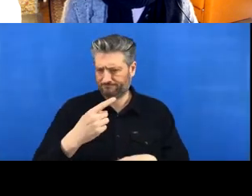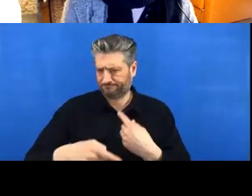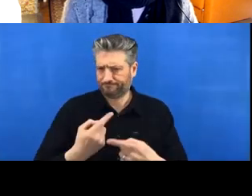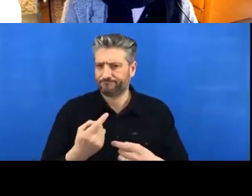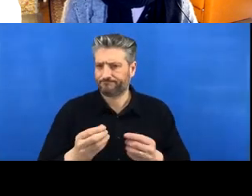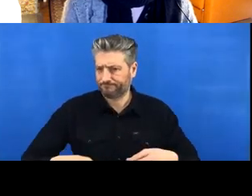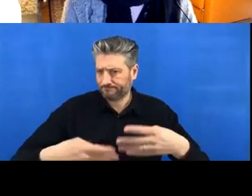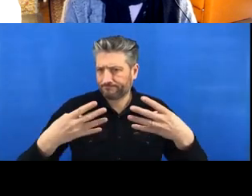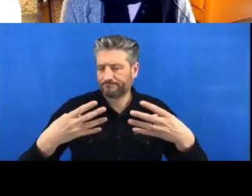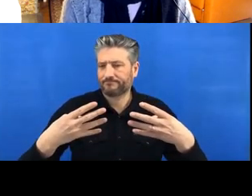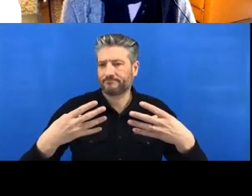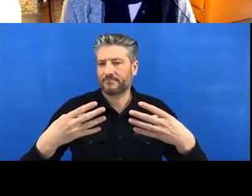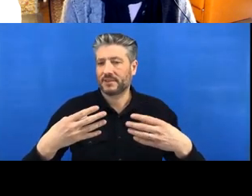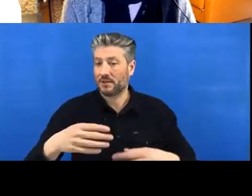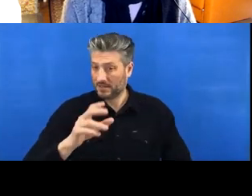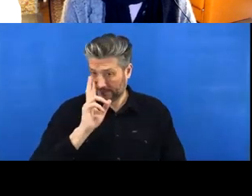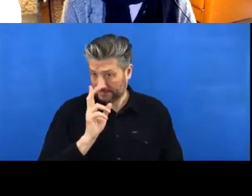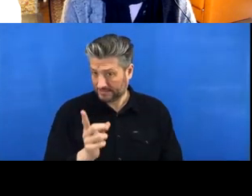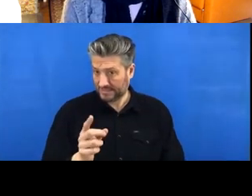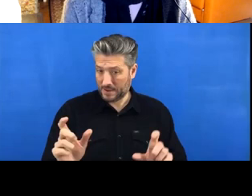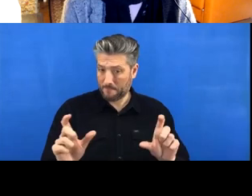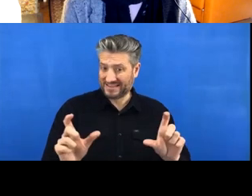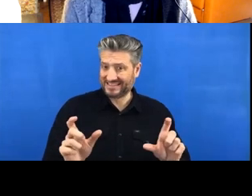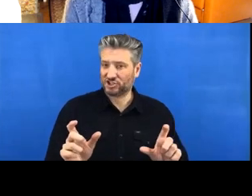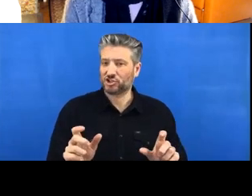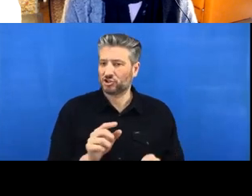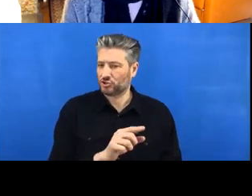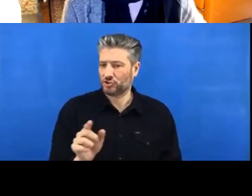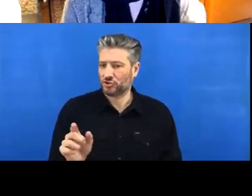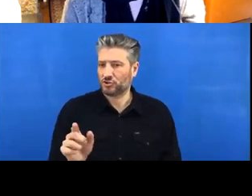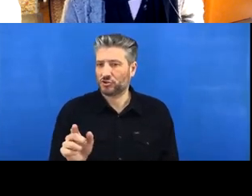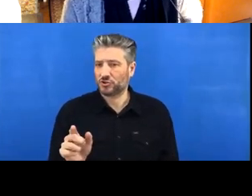It says- if you scroll back up a little bit, ‘This branch is one commit ahead of’ mine,